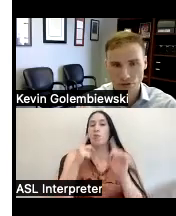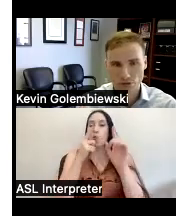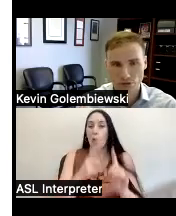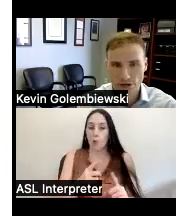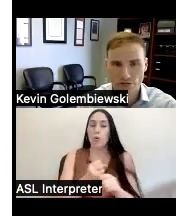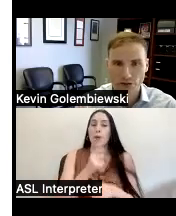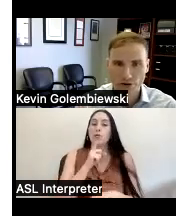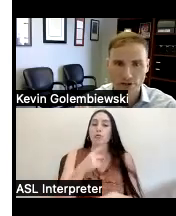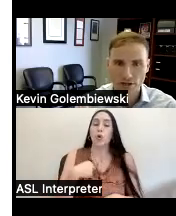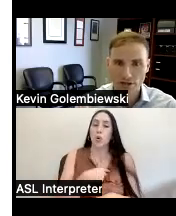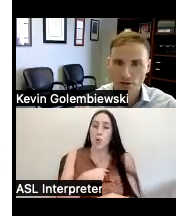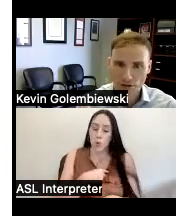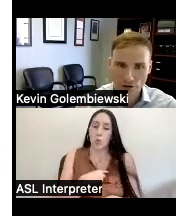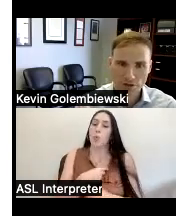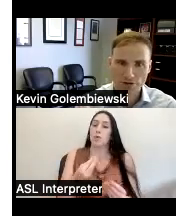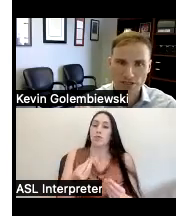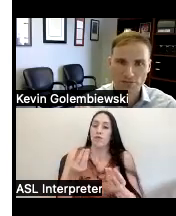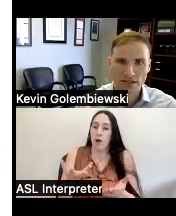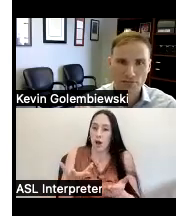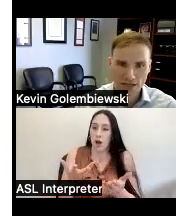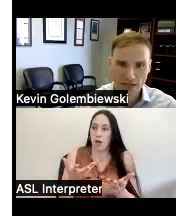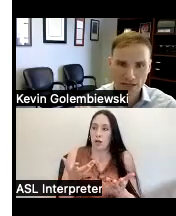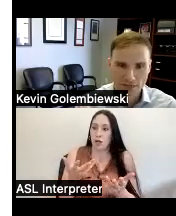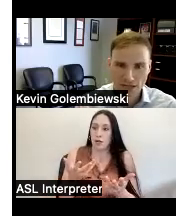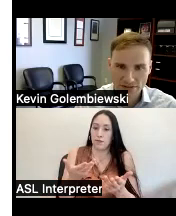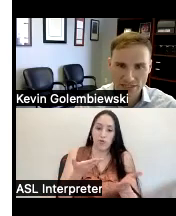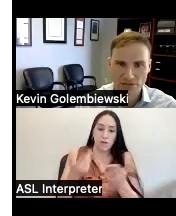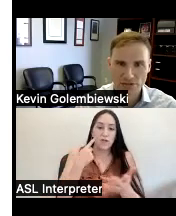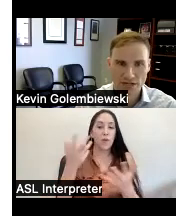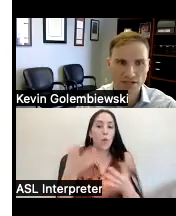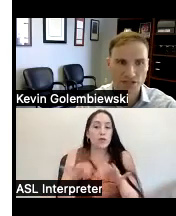you and that are interfering with your ability to be independent and have self-determination